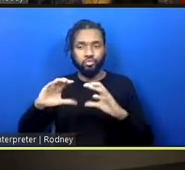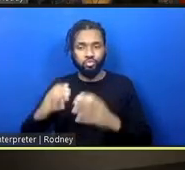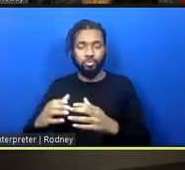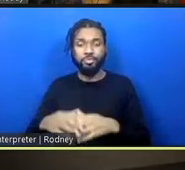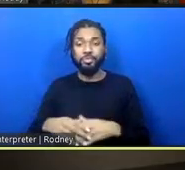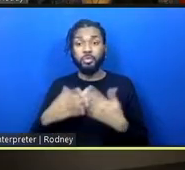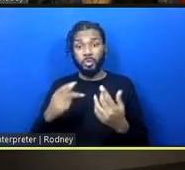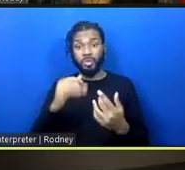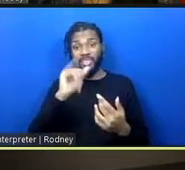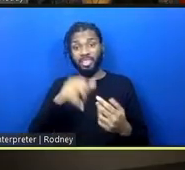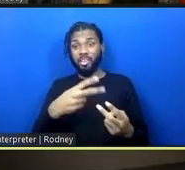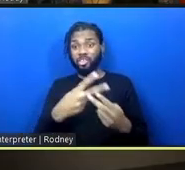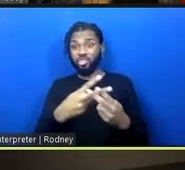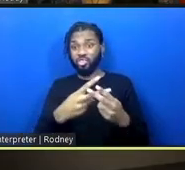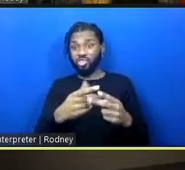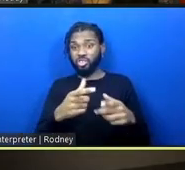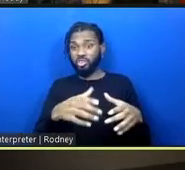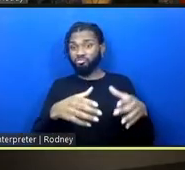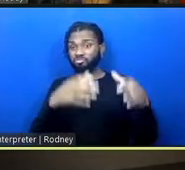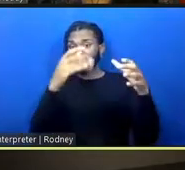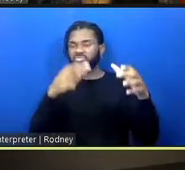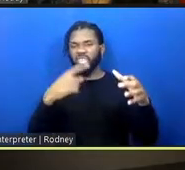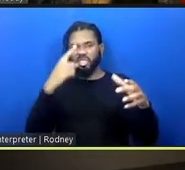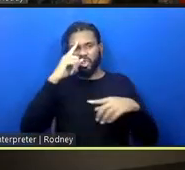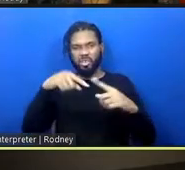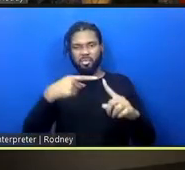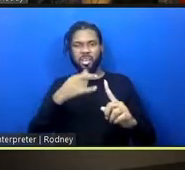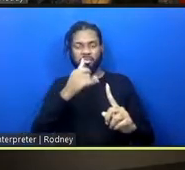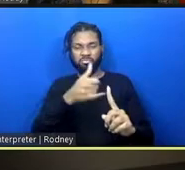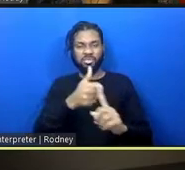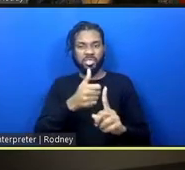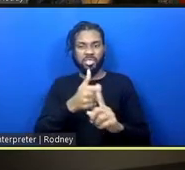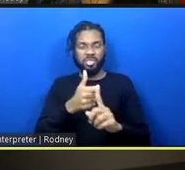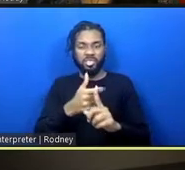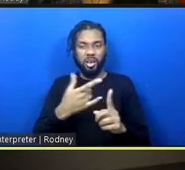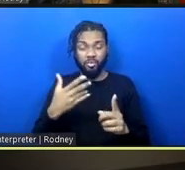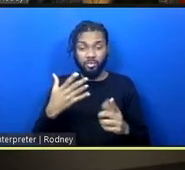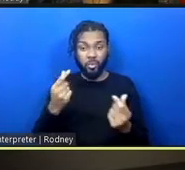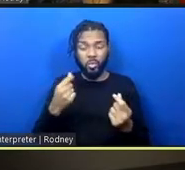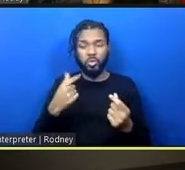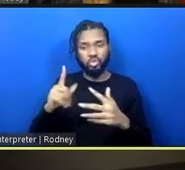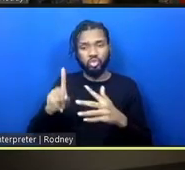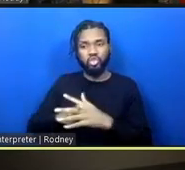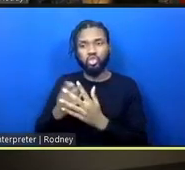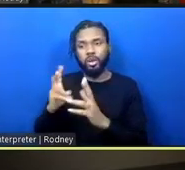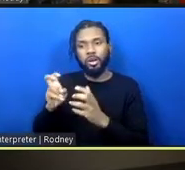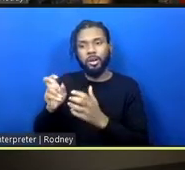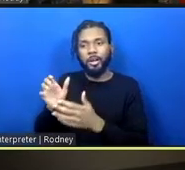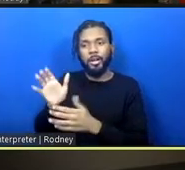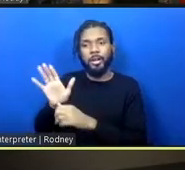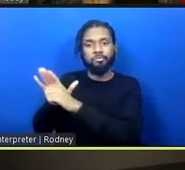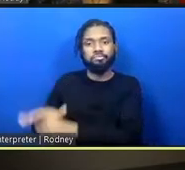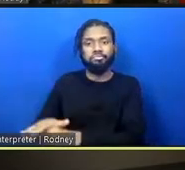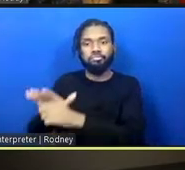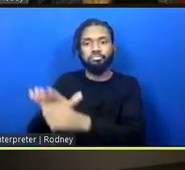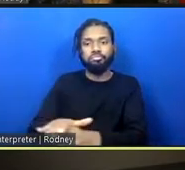as sort of enacting a series of erasures became part of the conversation.